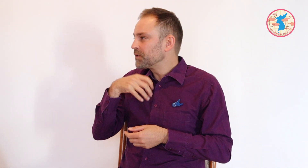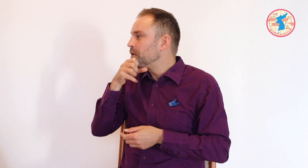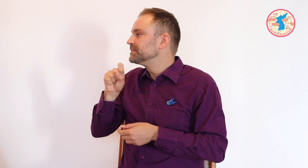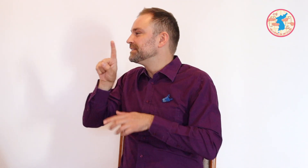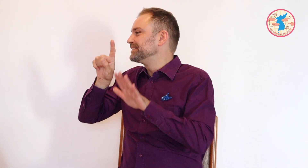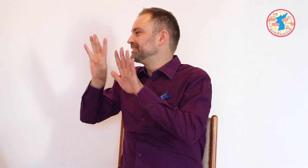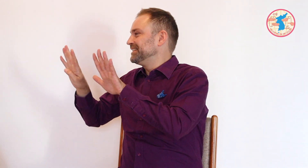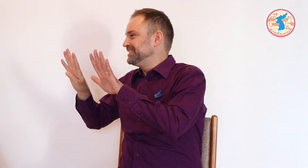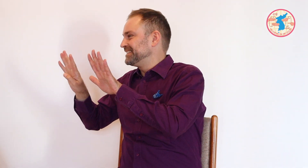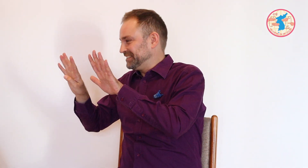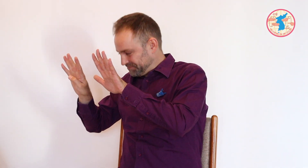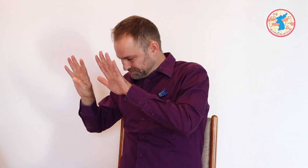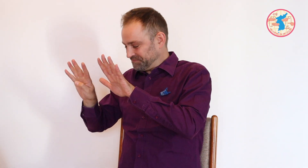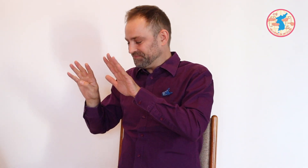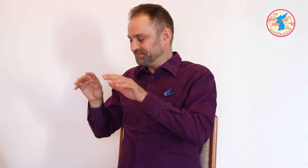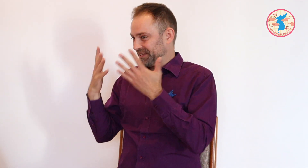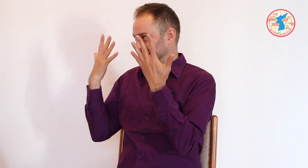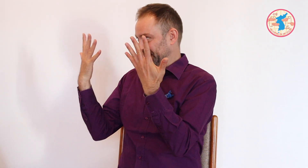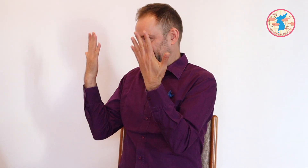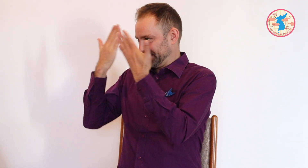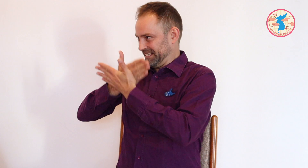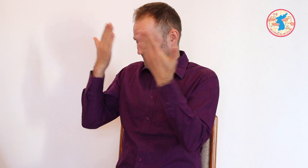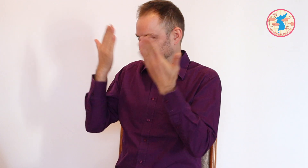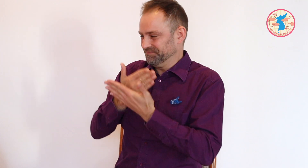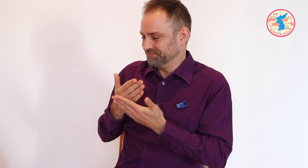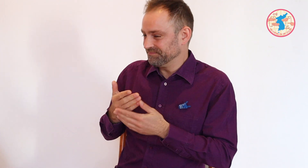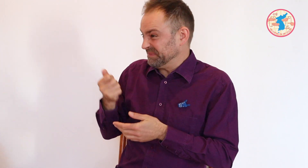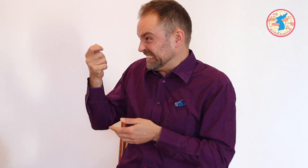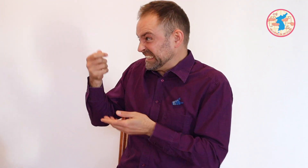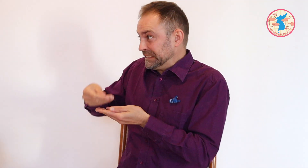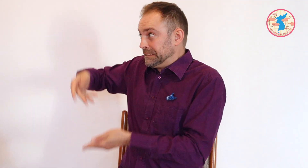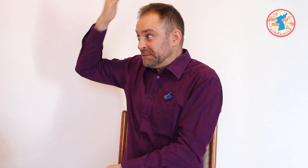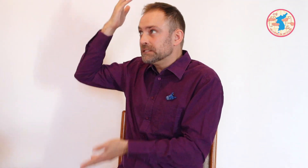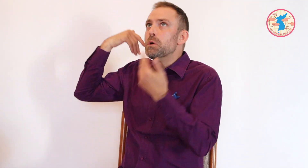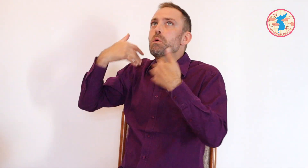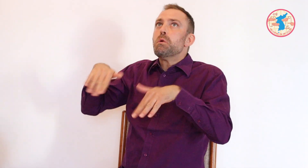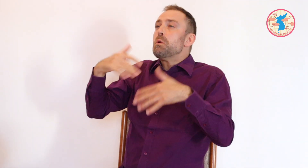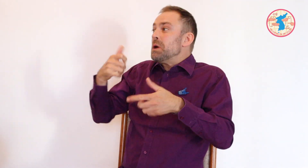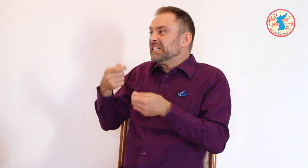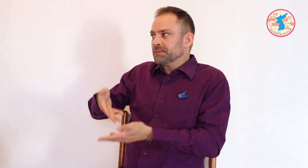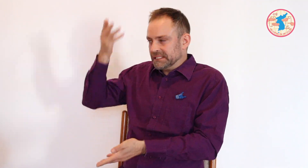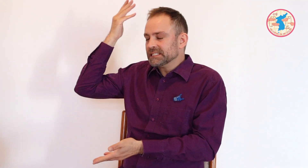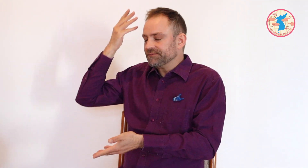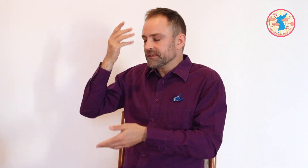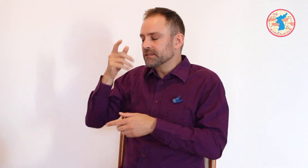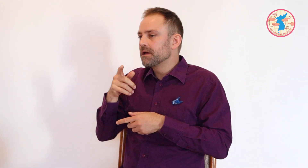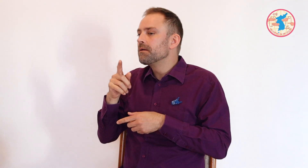At age 19, I managed to fly and visit there for 10 days. Whoa, the ticket was especially expensive!